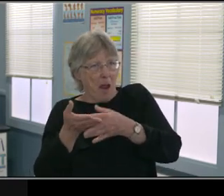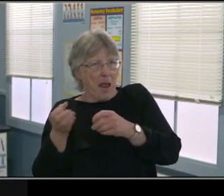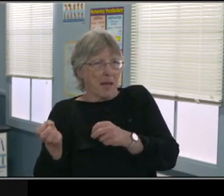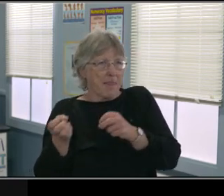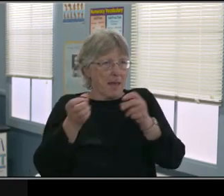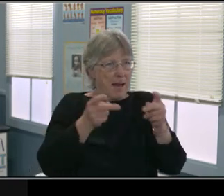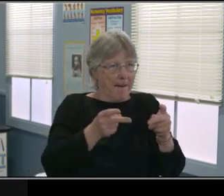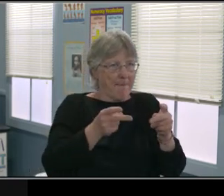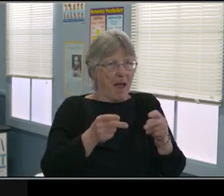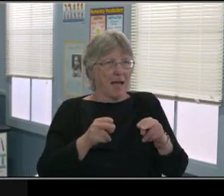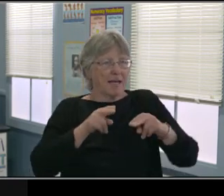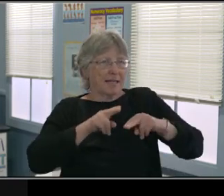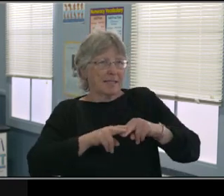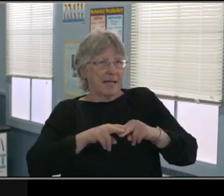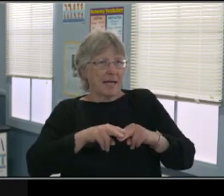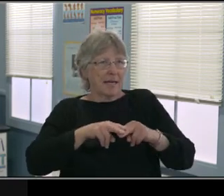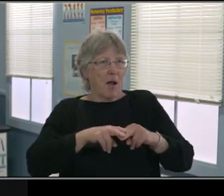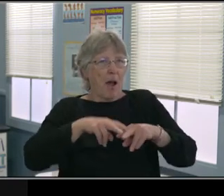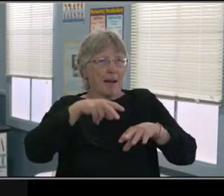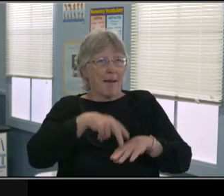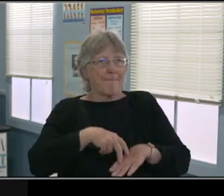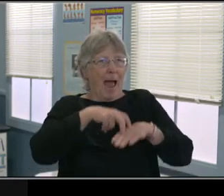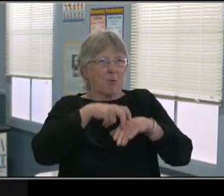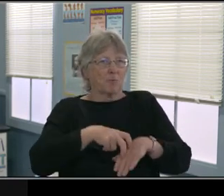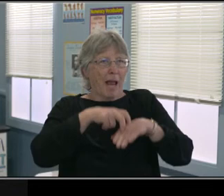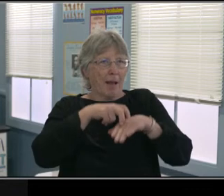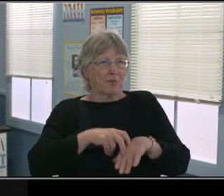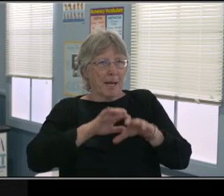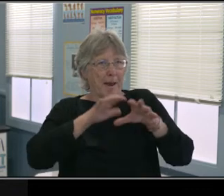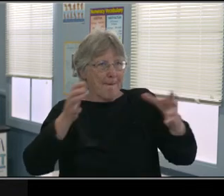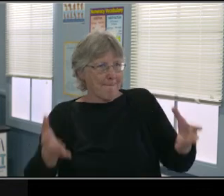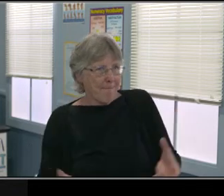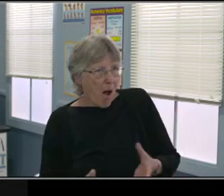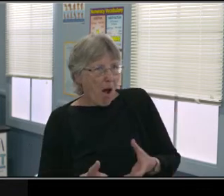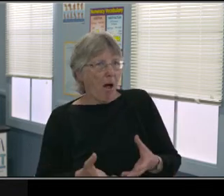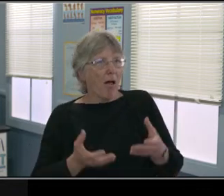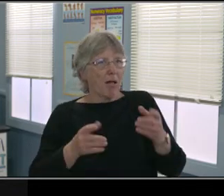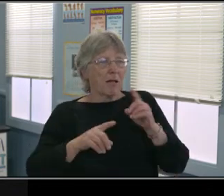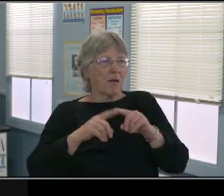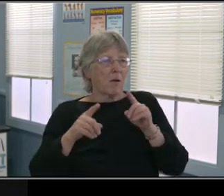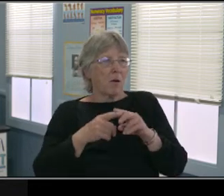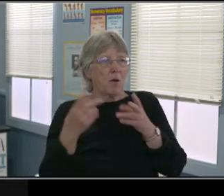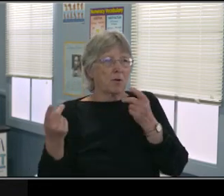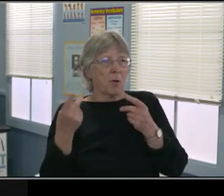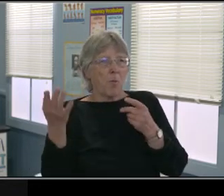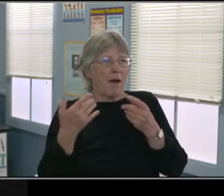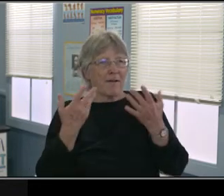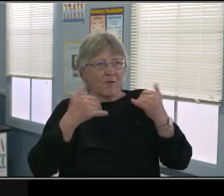it is only if the school cannot provide the services or interventions that are stated